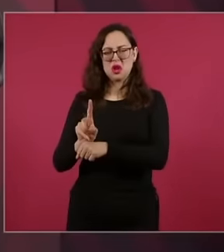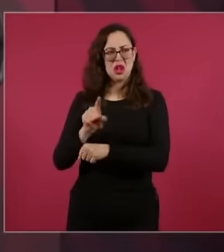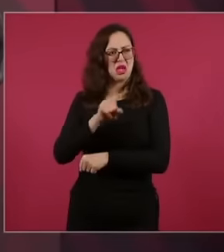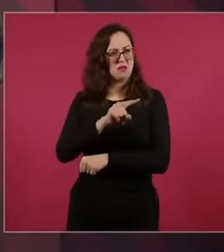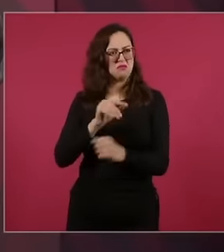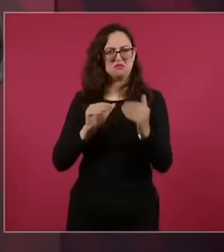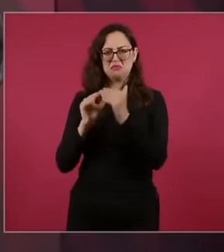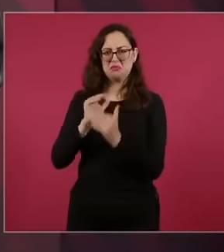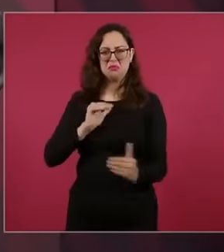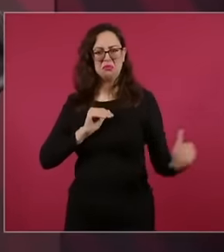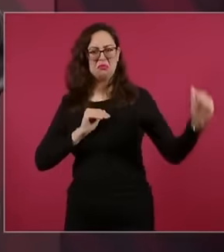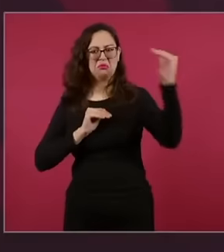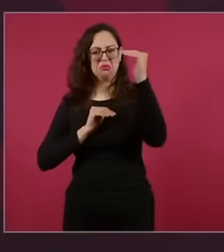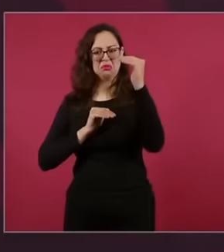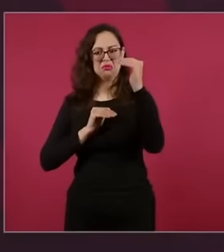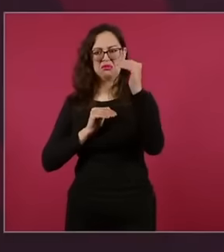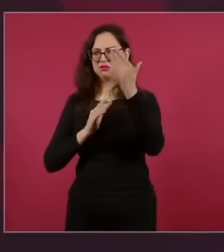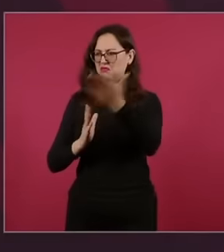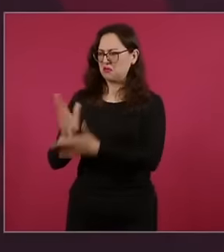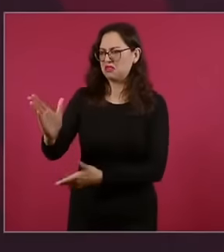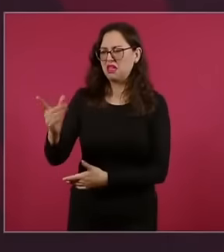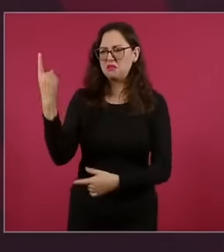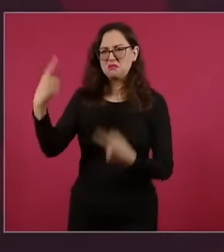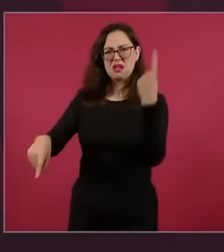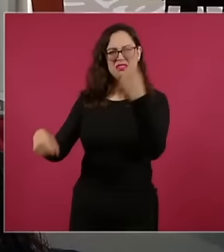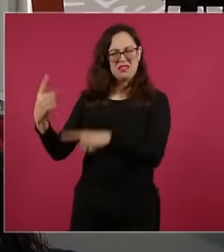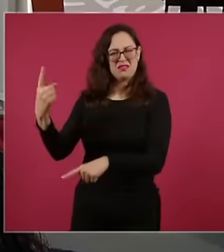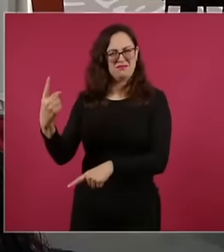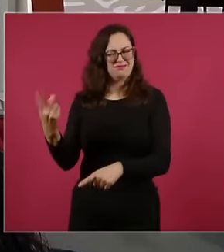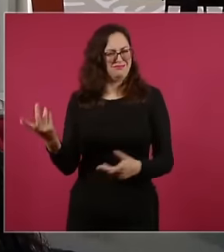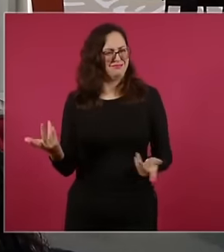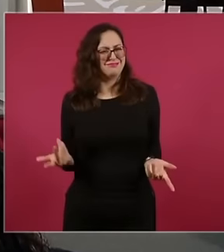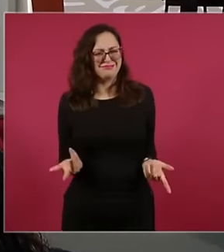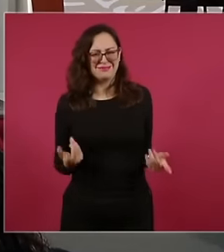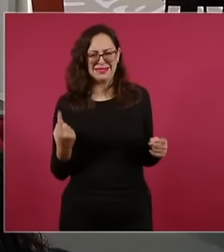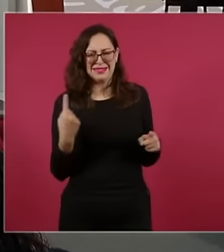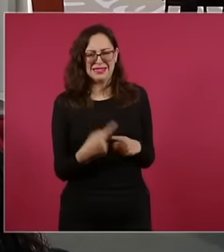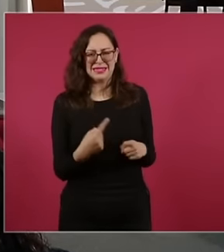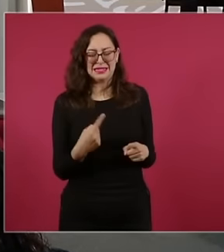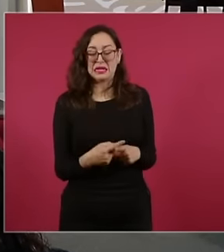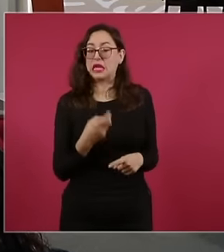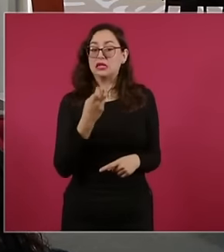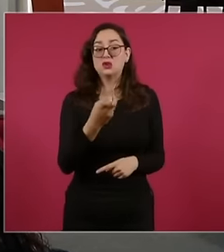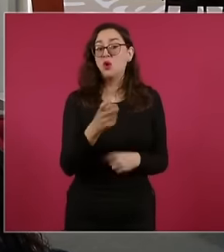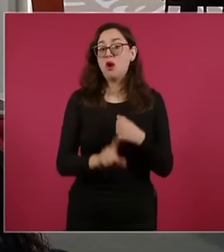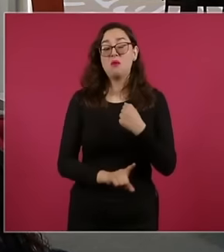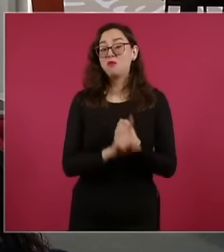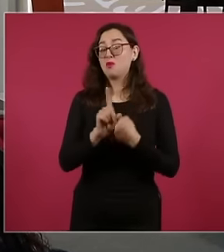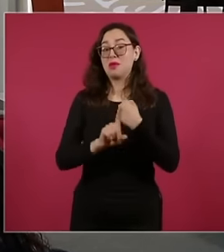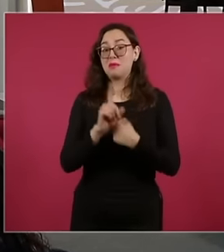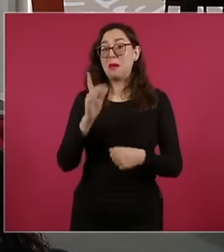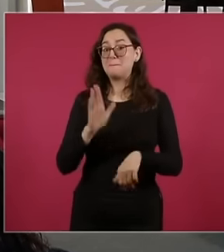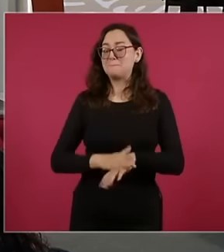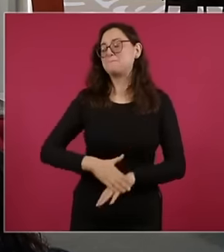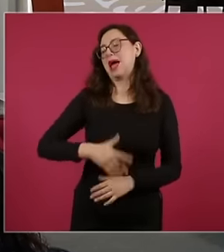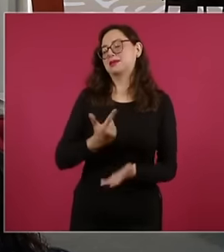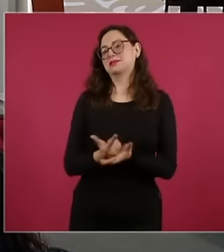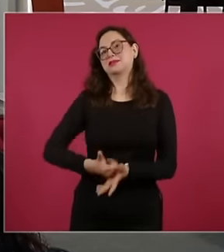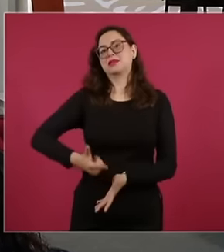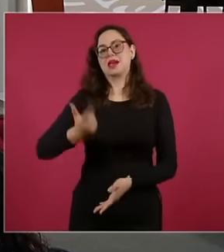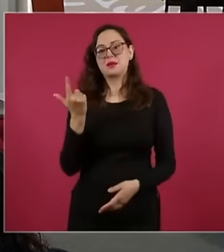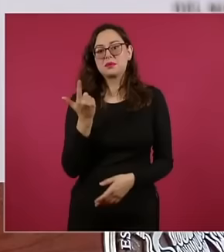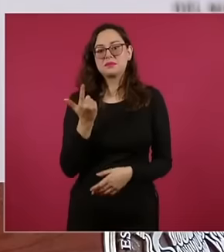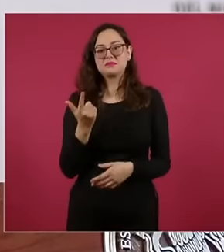electoral judge, instead of helping to resolve differences, it